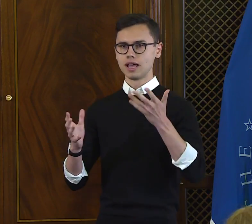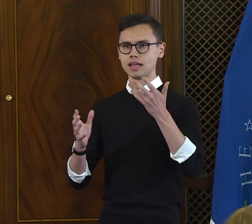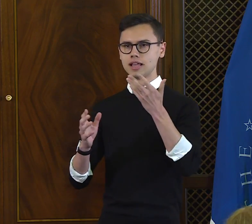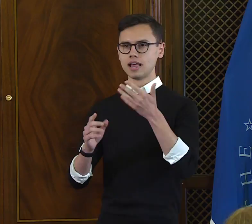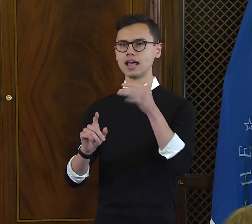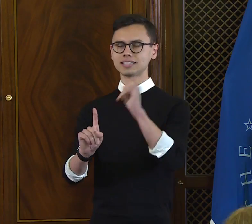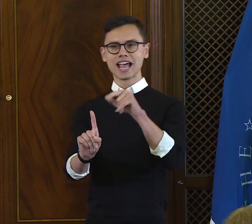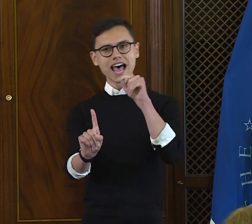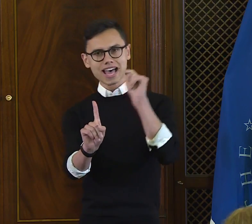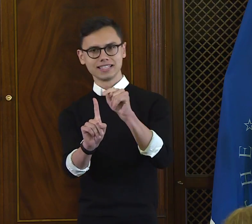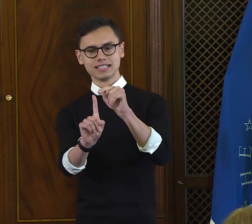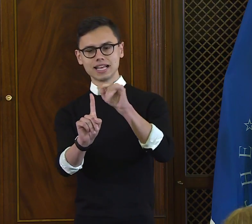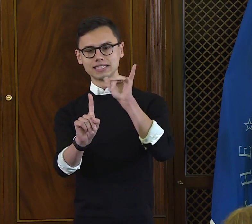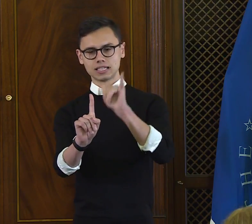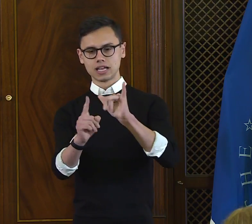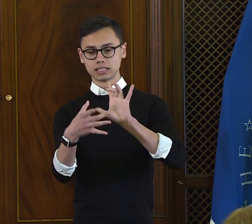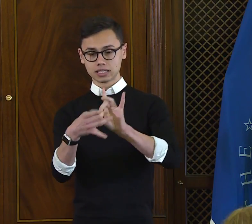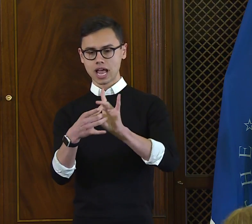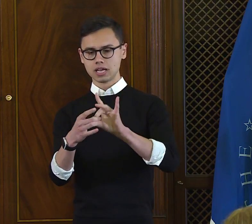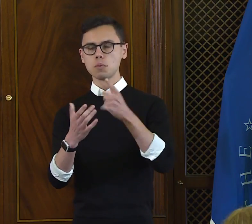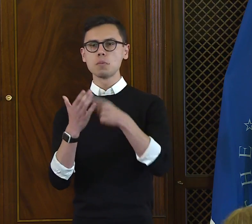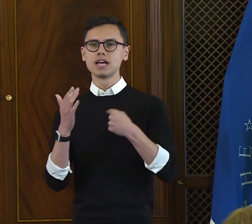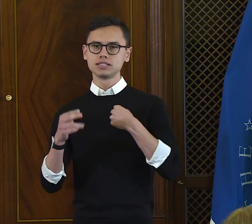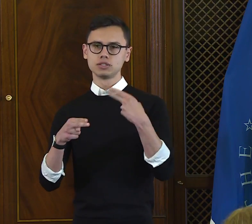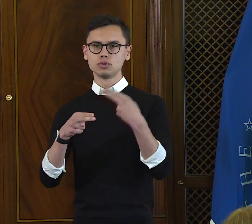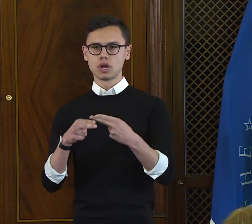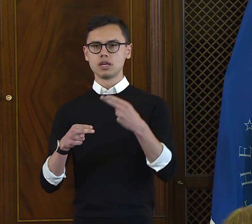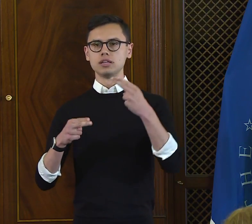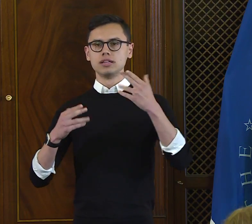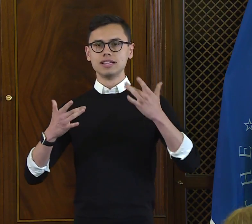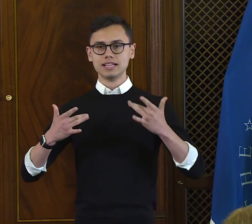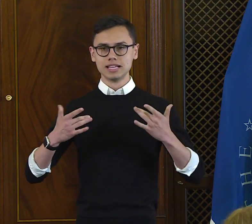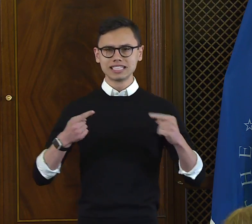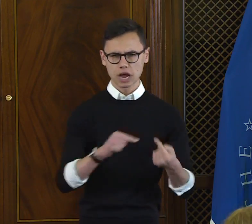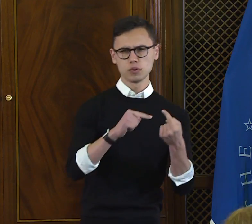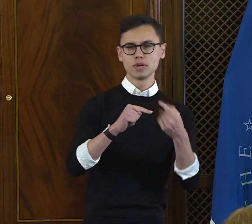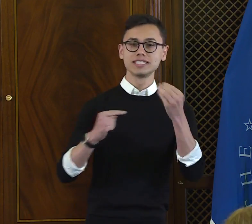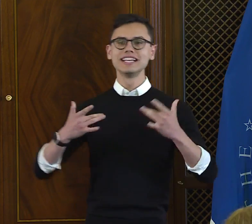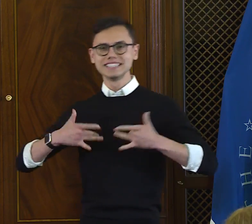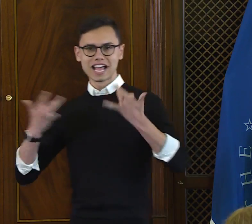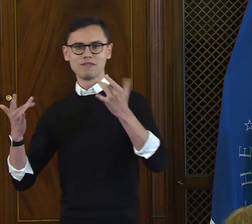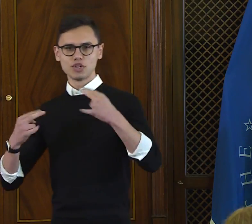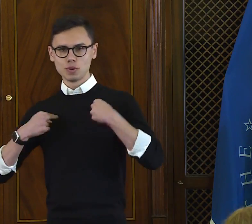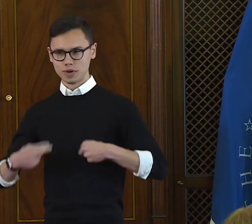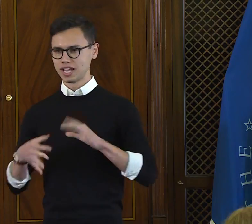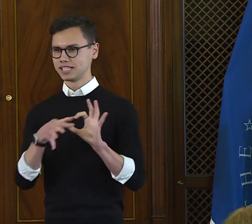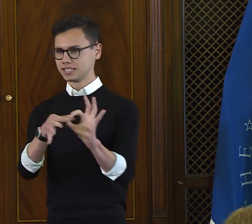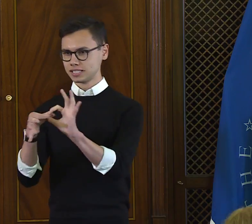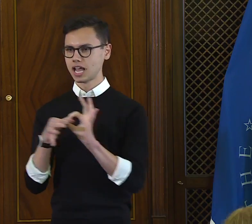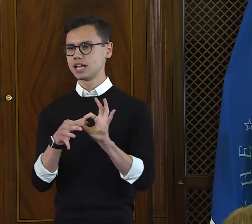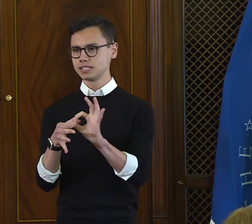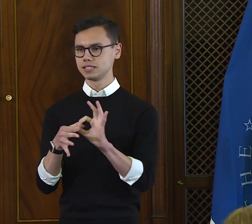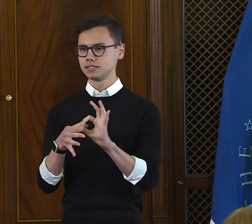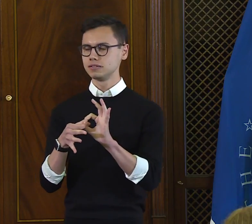It was a light that sort of went off in your head, and that is what I call the sort of agony